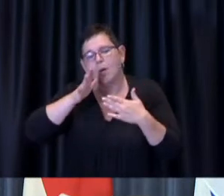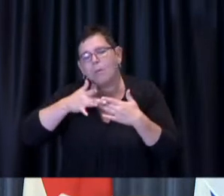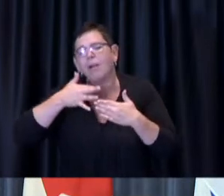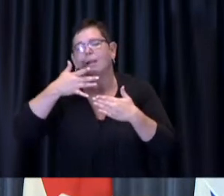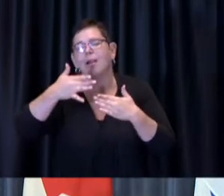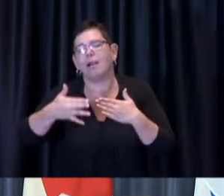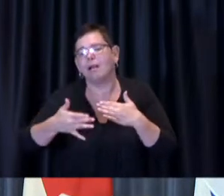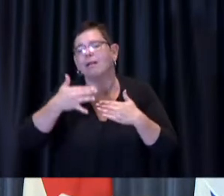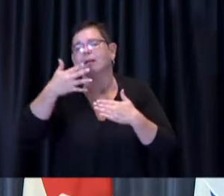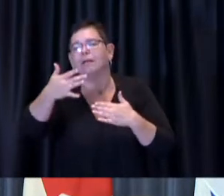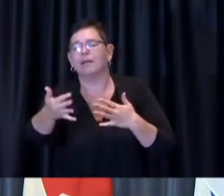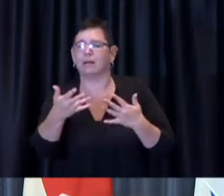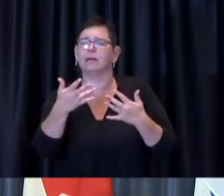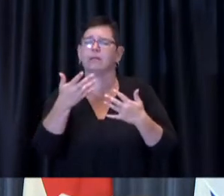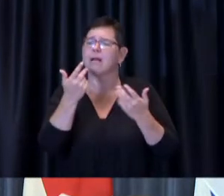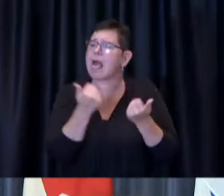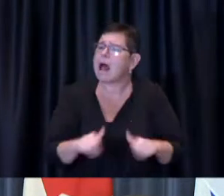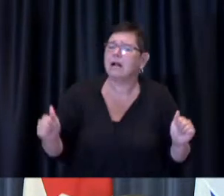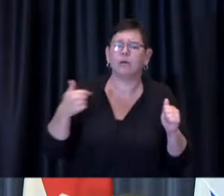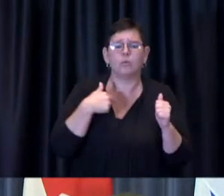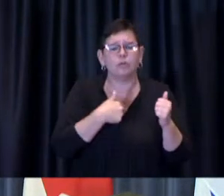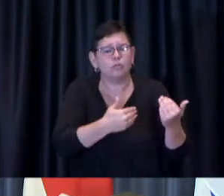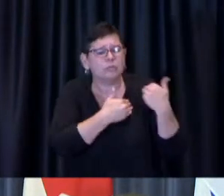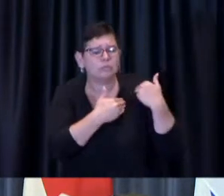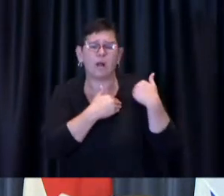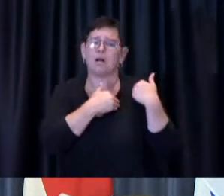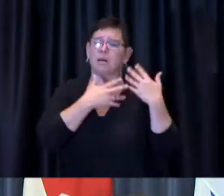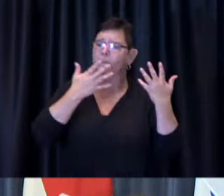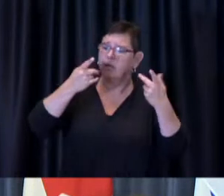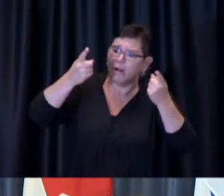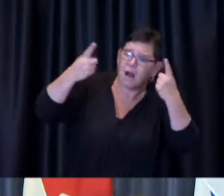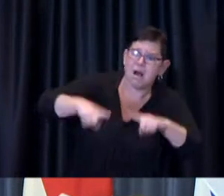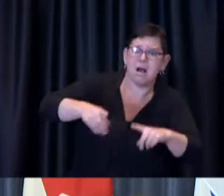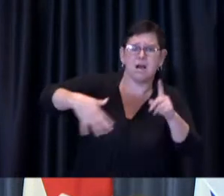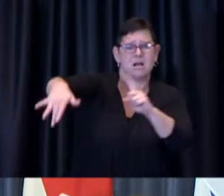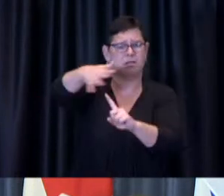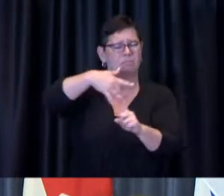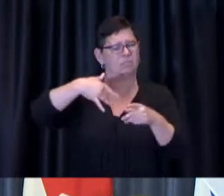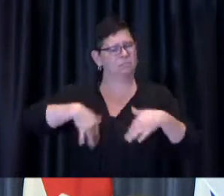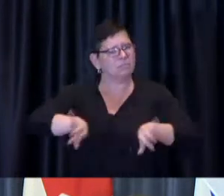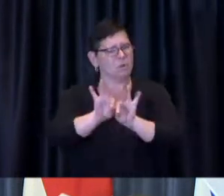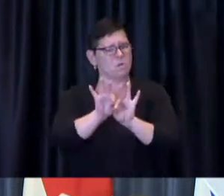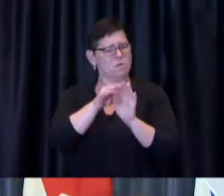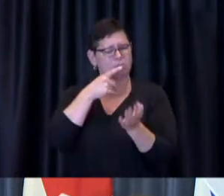as circumstances dictate. We will continue to update residents when we have big news to share,